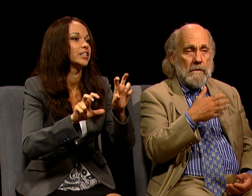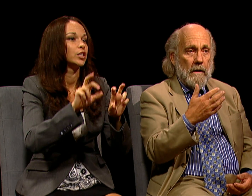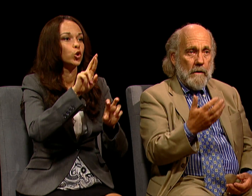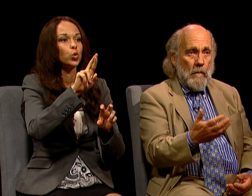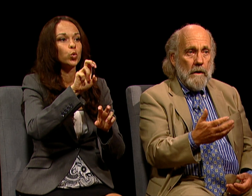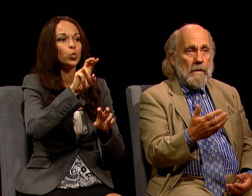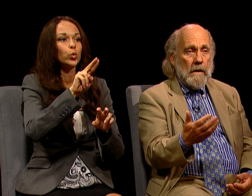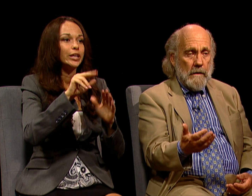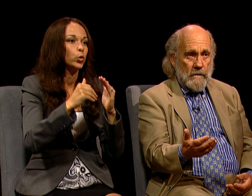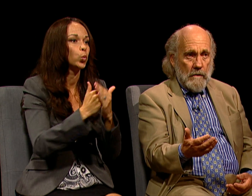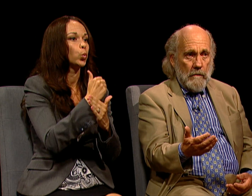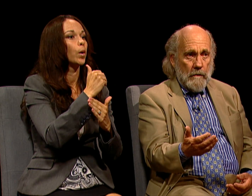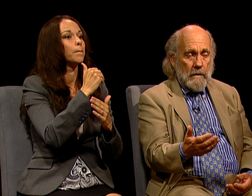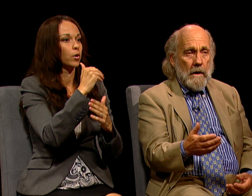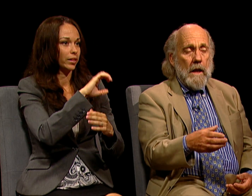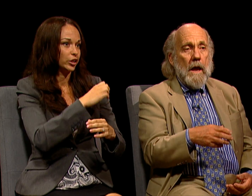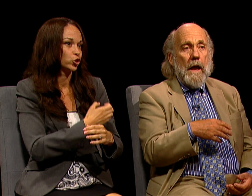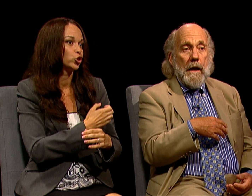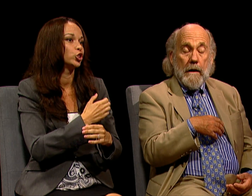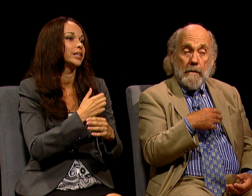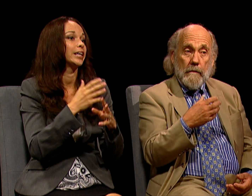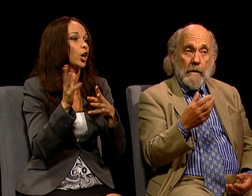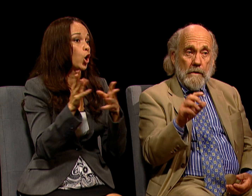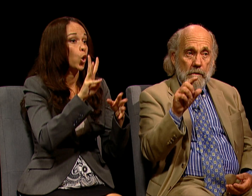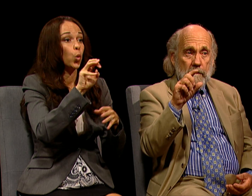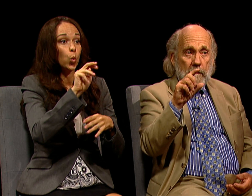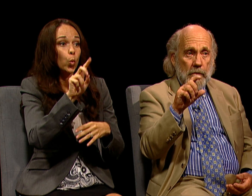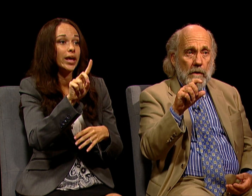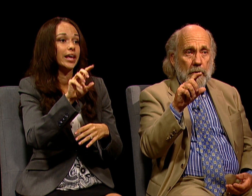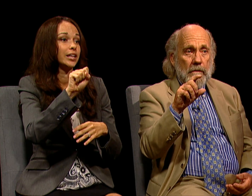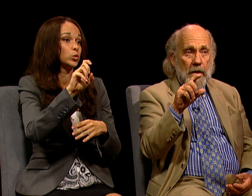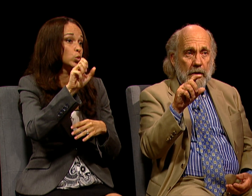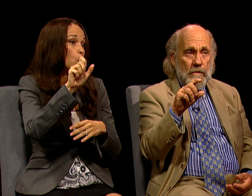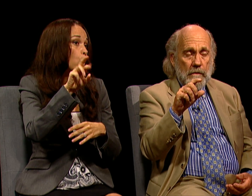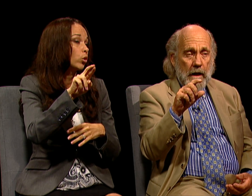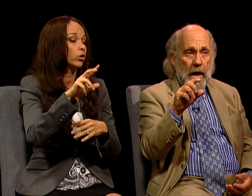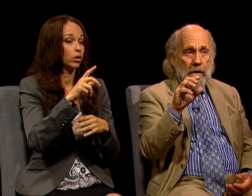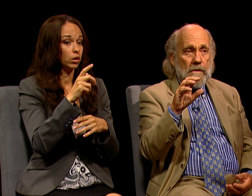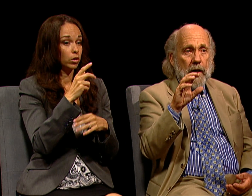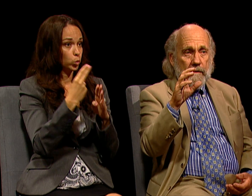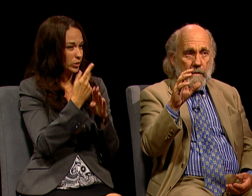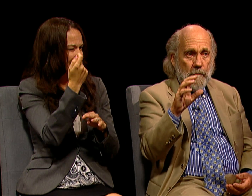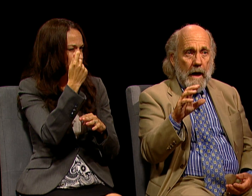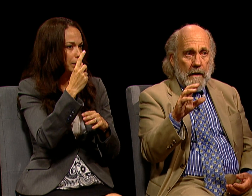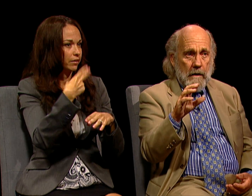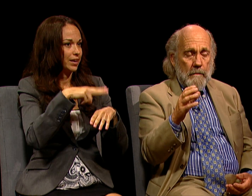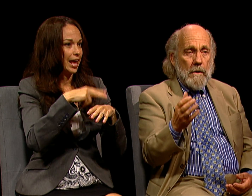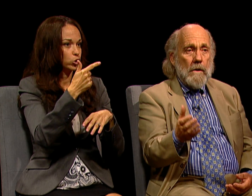LIKE WIND AND SOLAR, AND THEY'RE USING A LITTLE BIT OF NATURAL GAS AS A BACKUP.